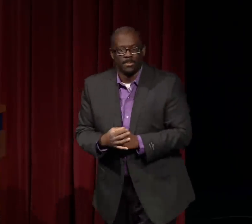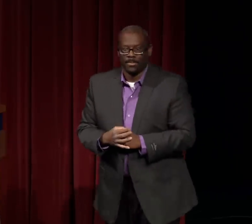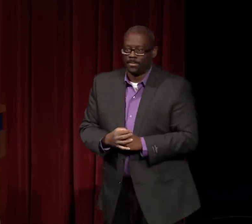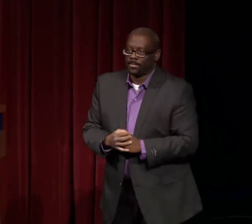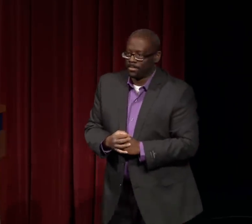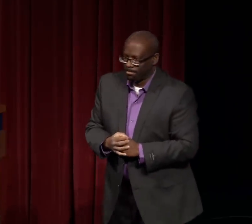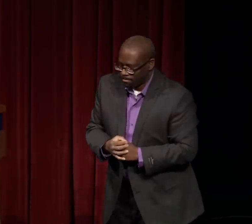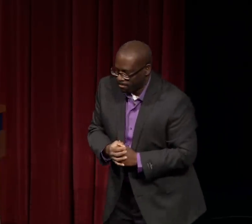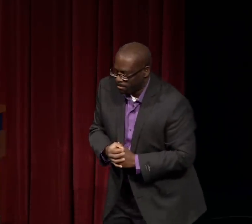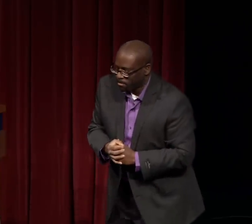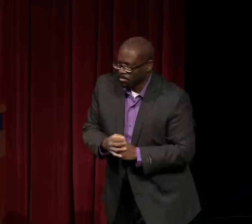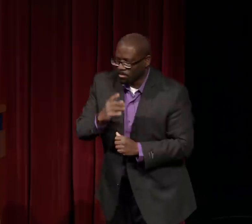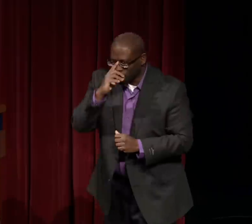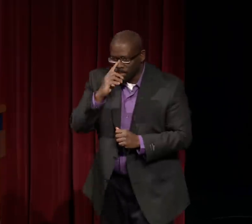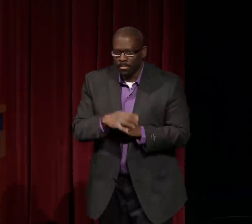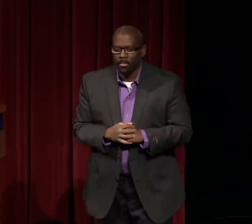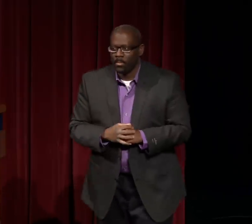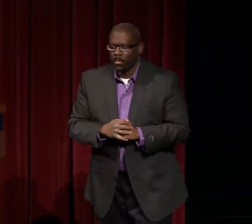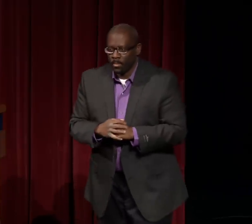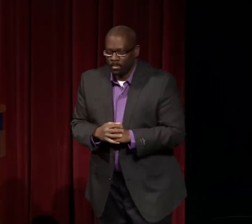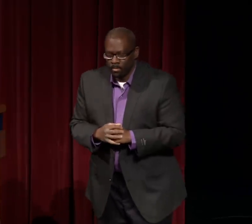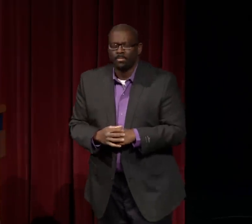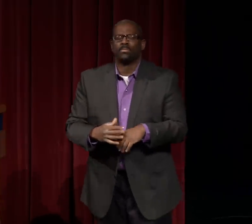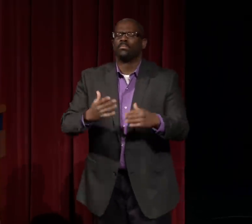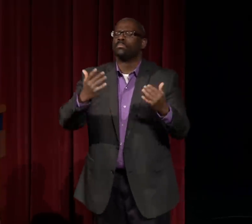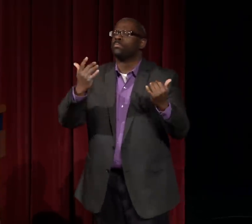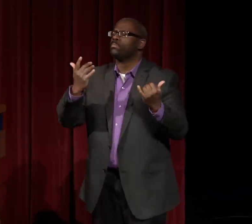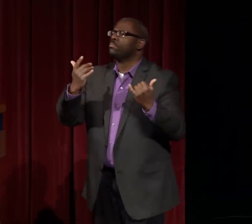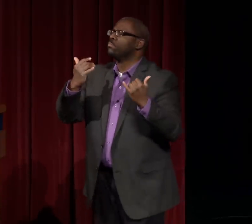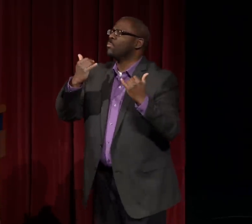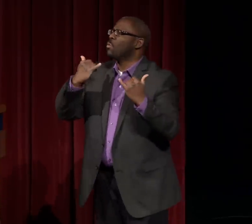to explain why she's such a trailblazer and a pioneer for us.